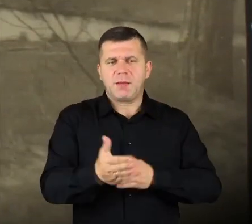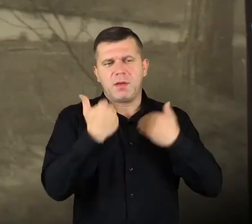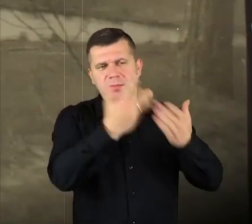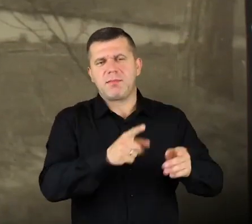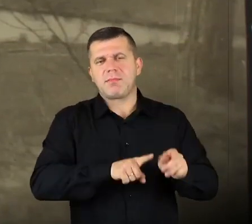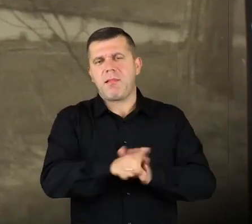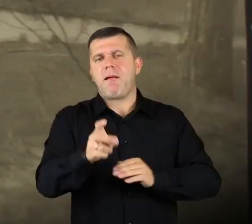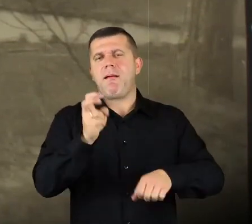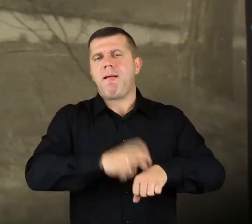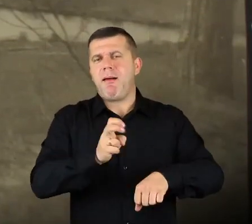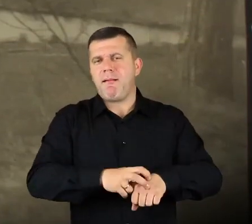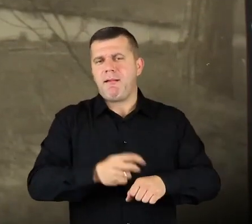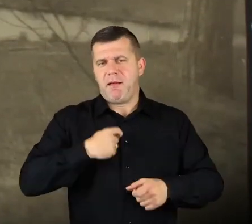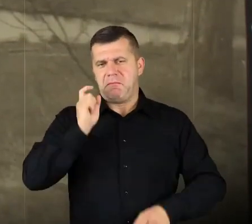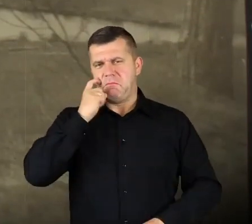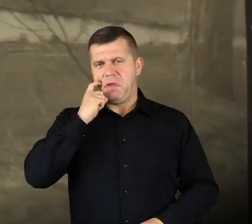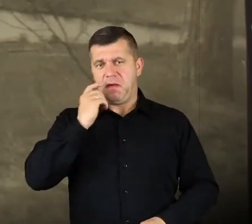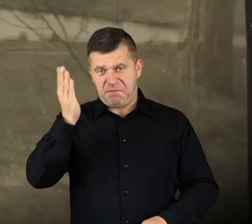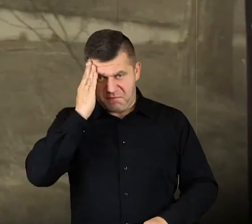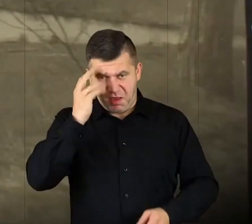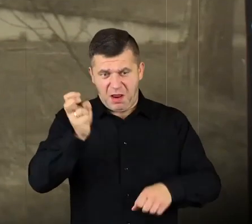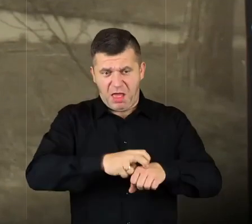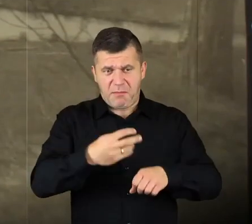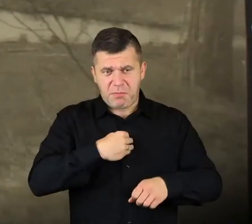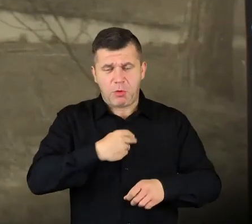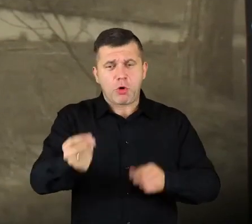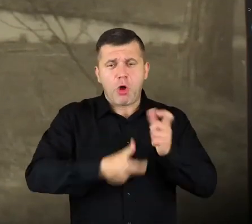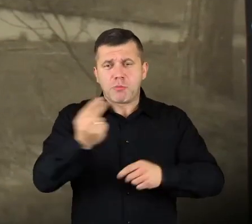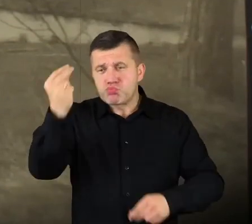And my doctor, you know, I used to laugh about it, my doctor used to kiss my forehead